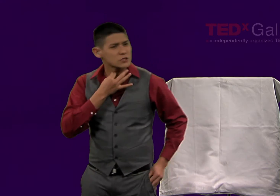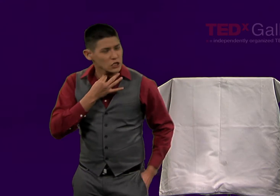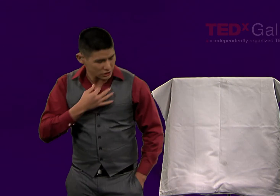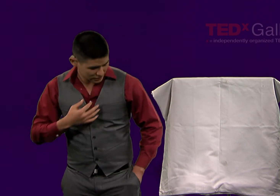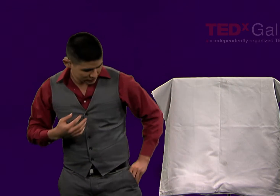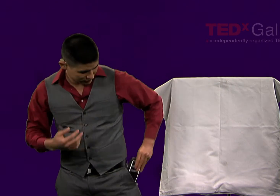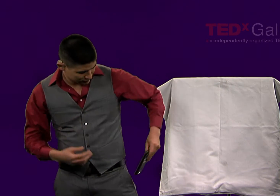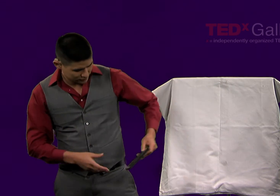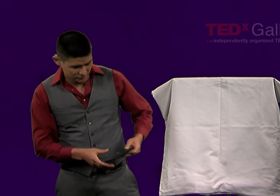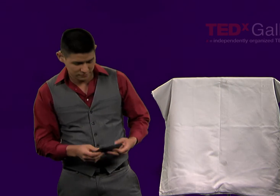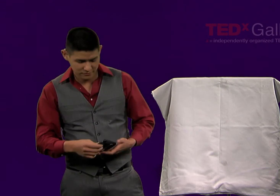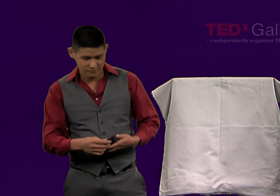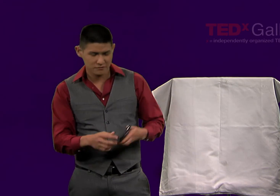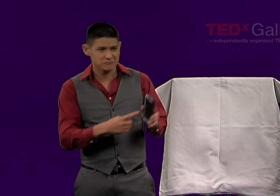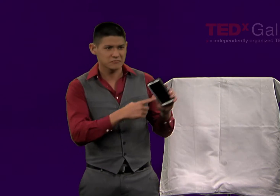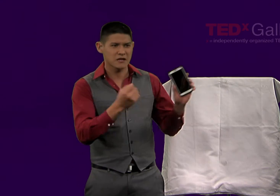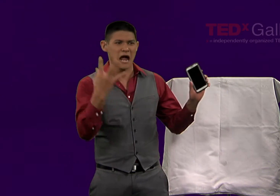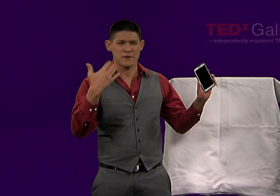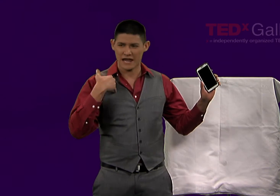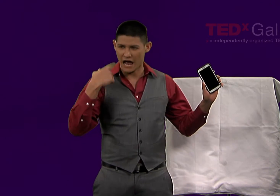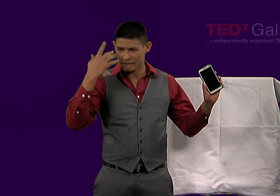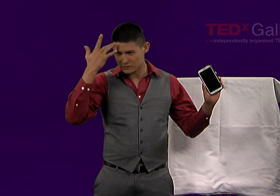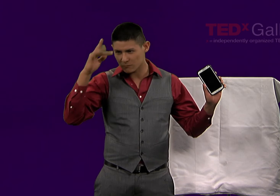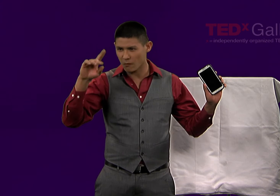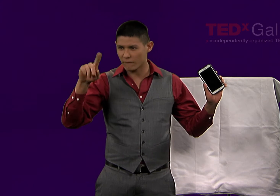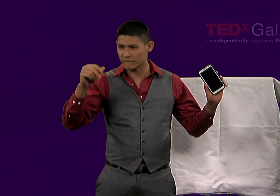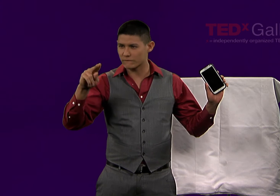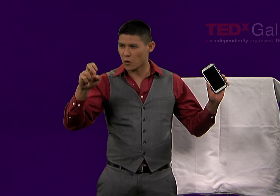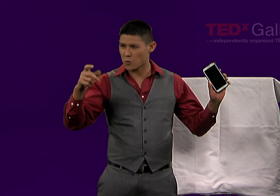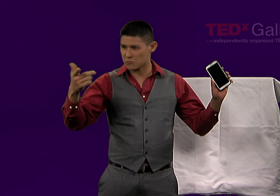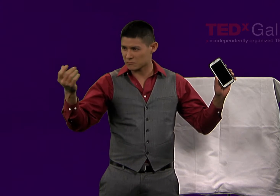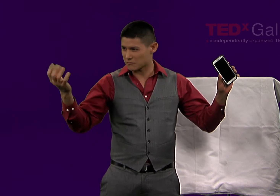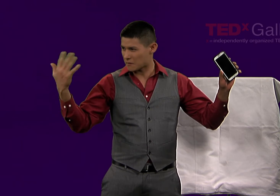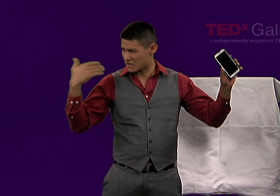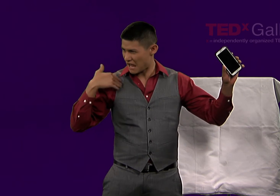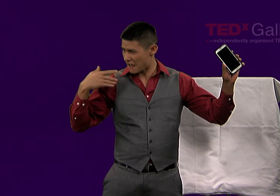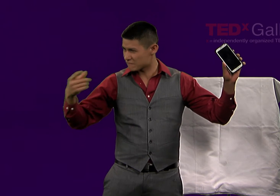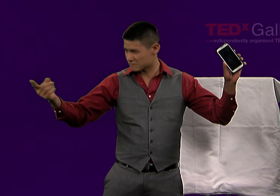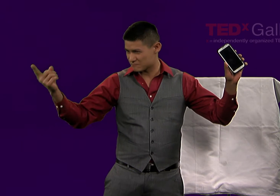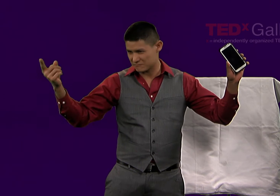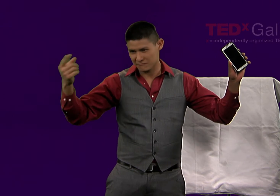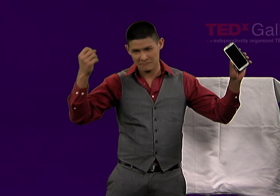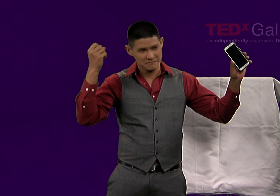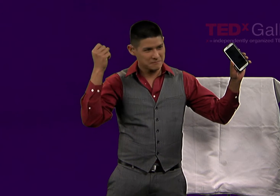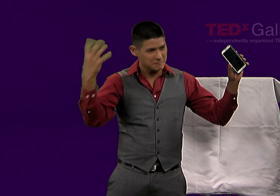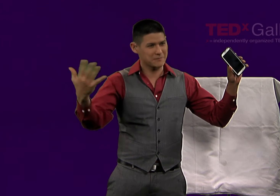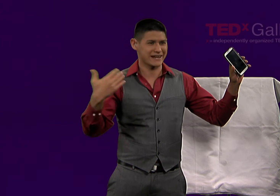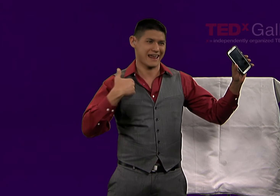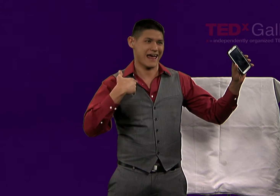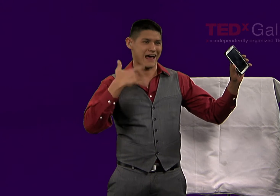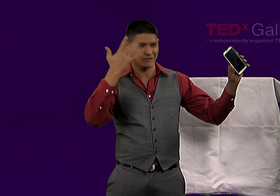I'm curious how many of you out here have smartphones today? Let me see just by a show of hands?